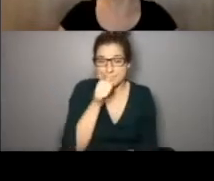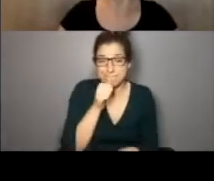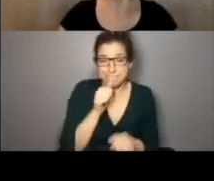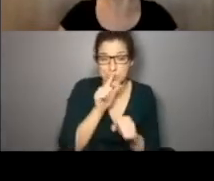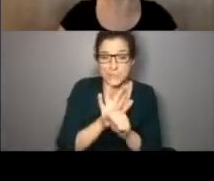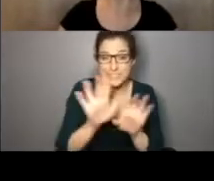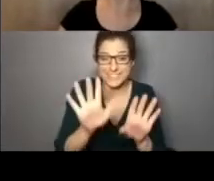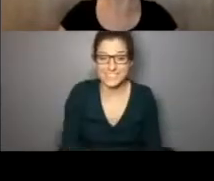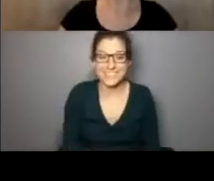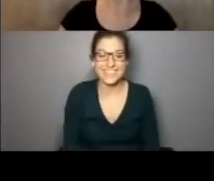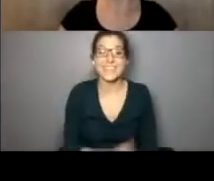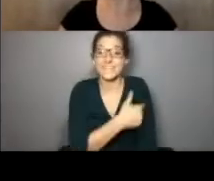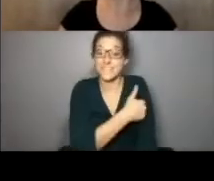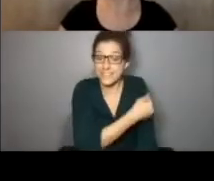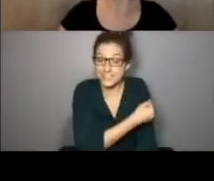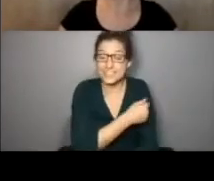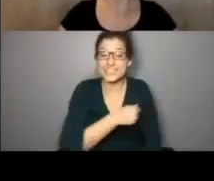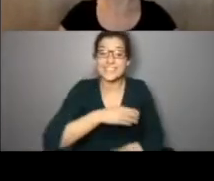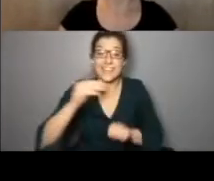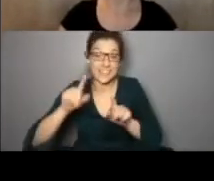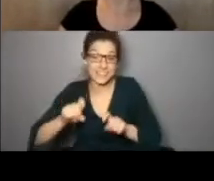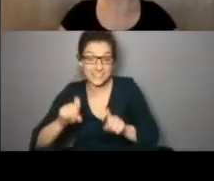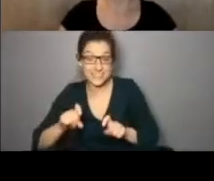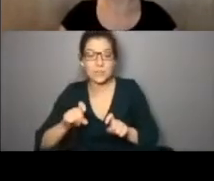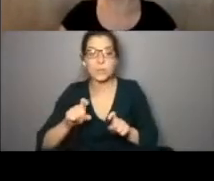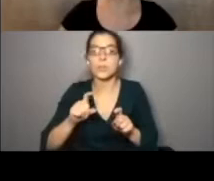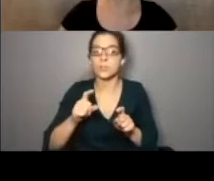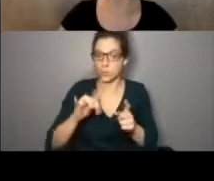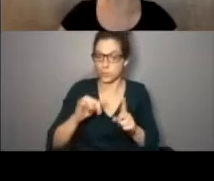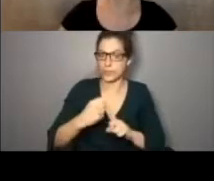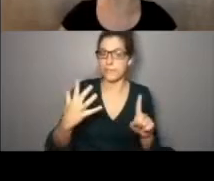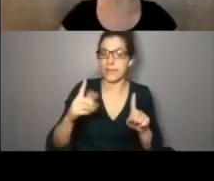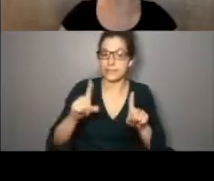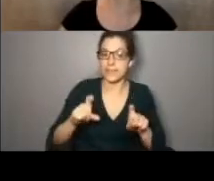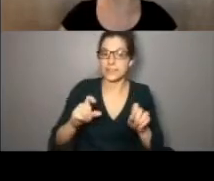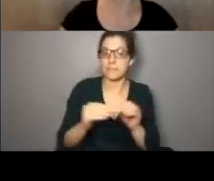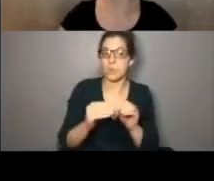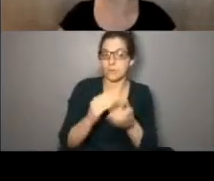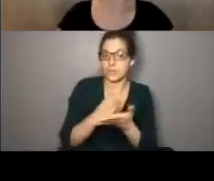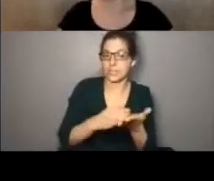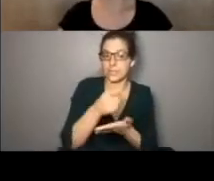done, I promise. Vaccines, vaccines and testing, we are working on expanding our